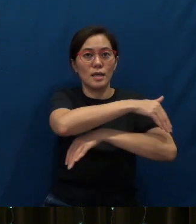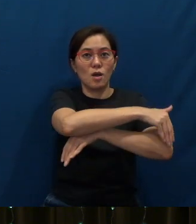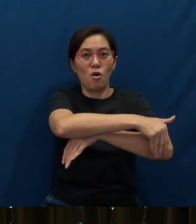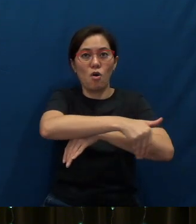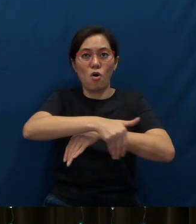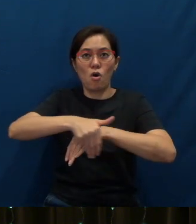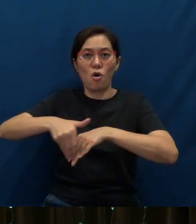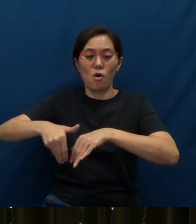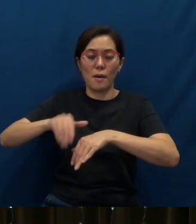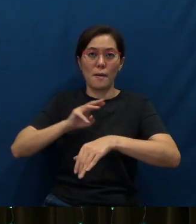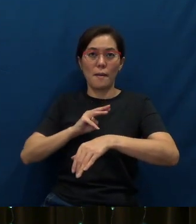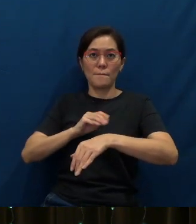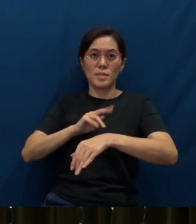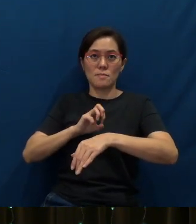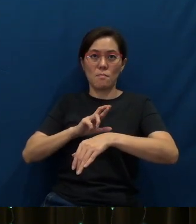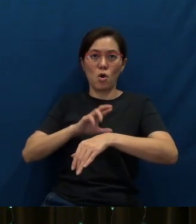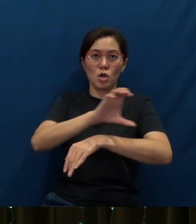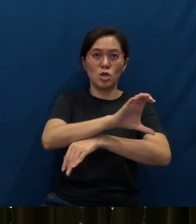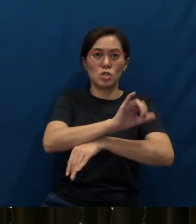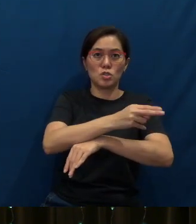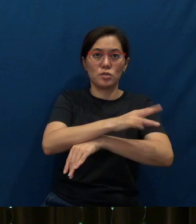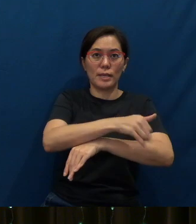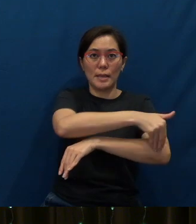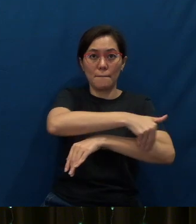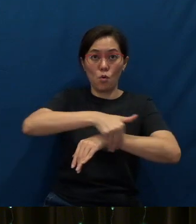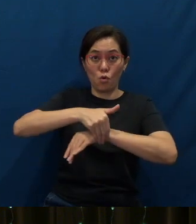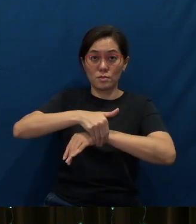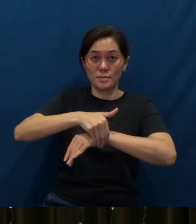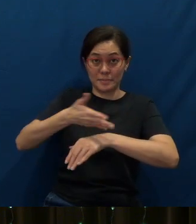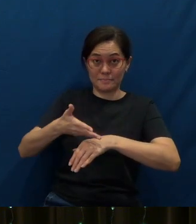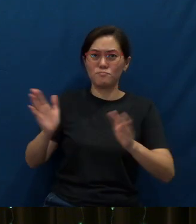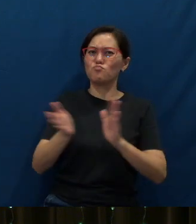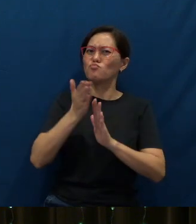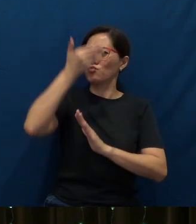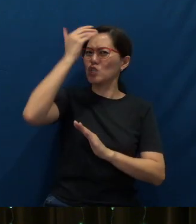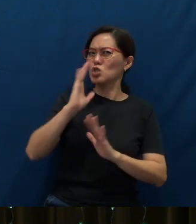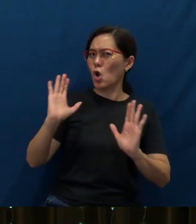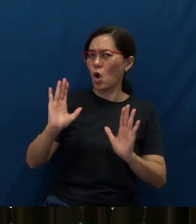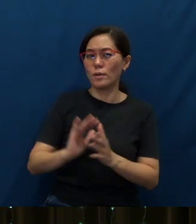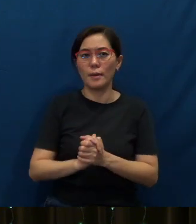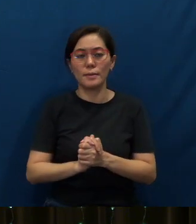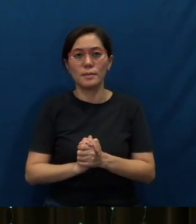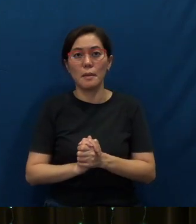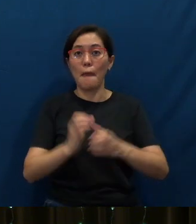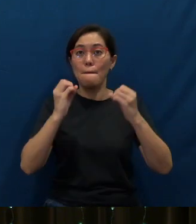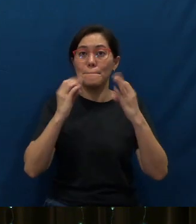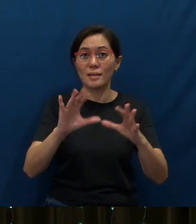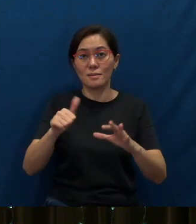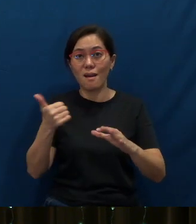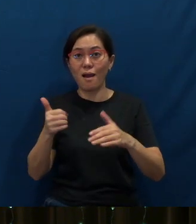Praise God! You know, there are of course many, many other approaches to missions,